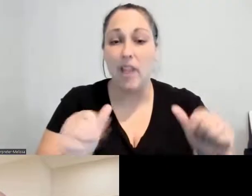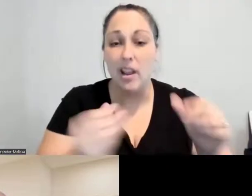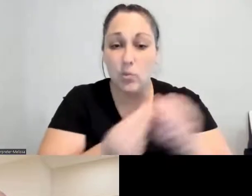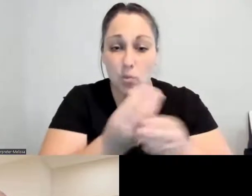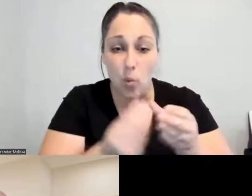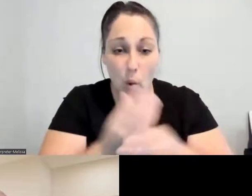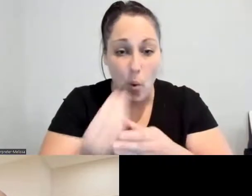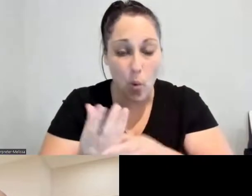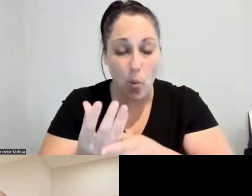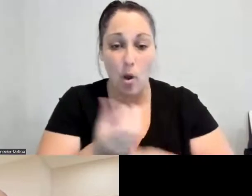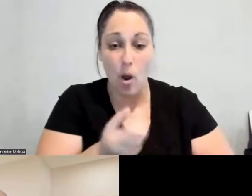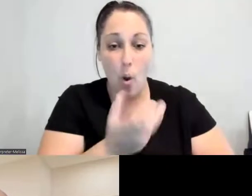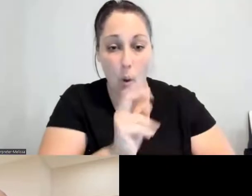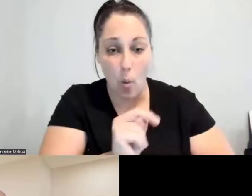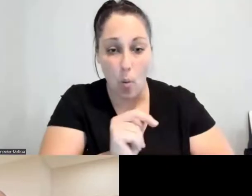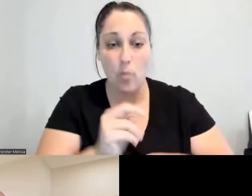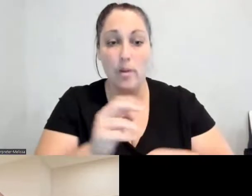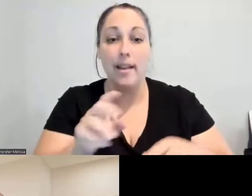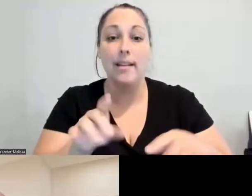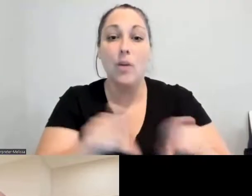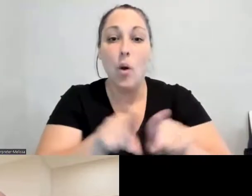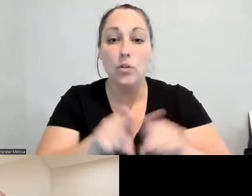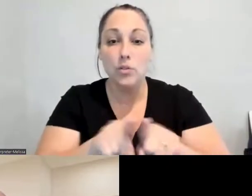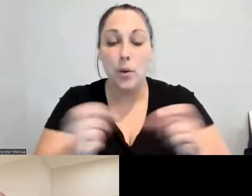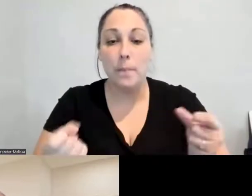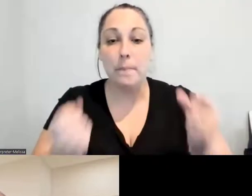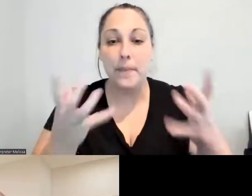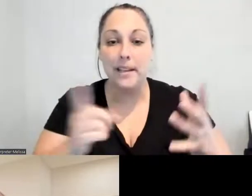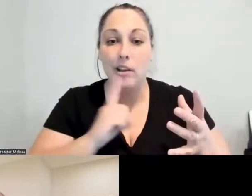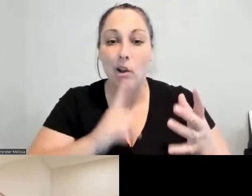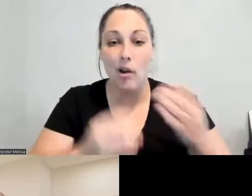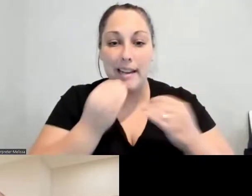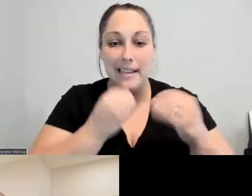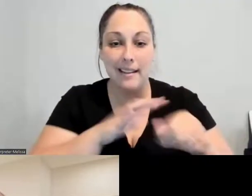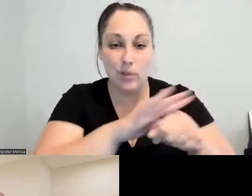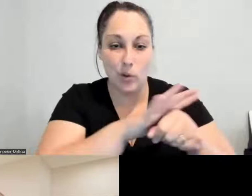And my closing comment to you would be that we need to